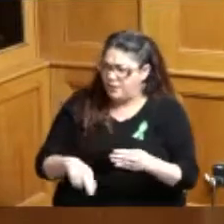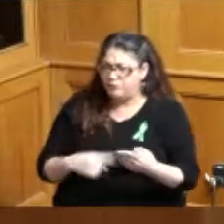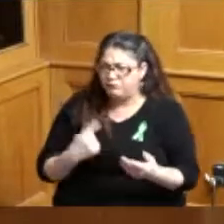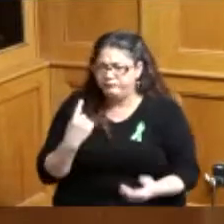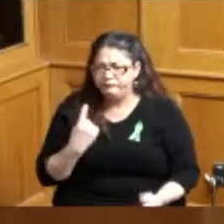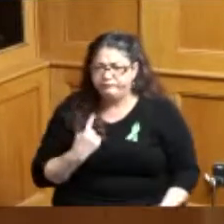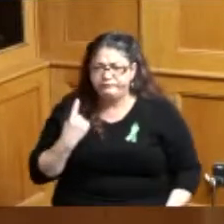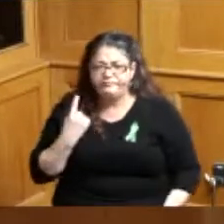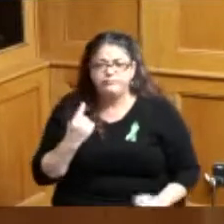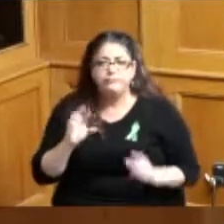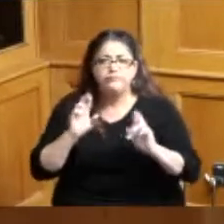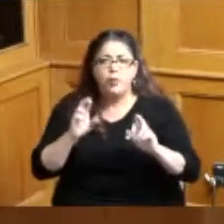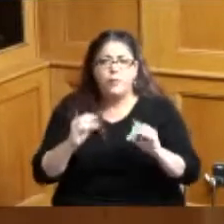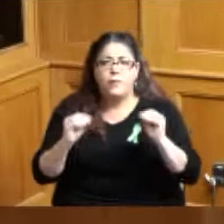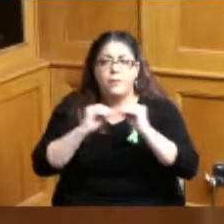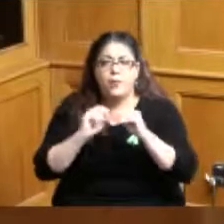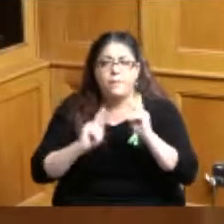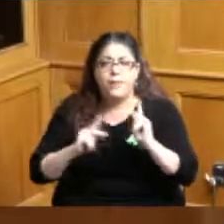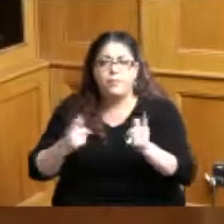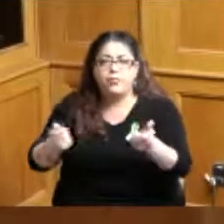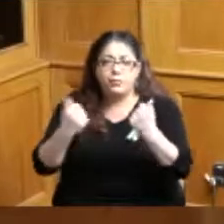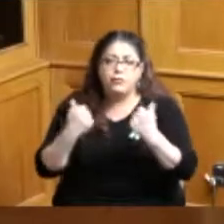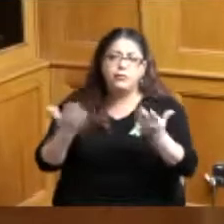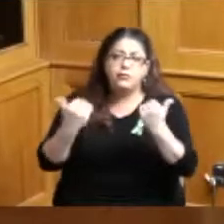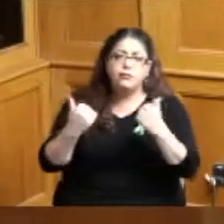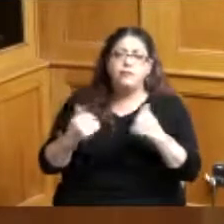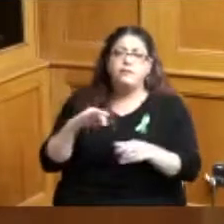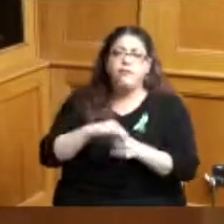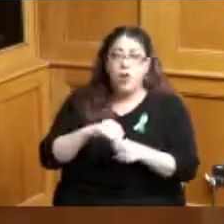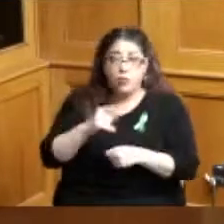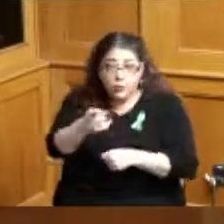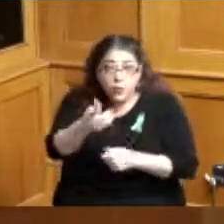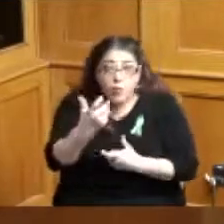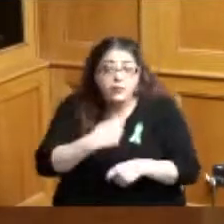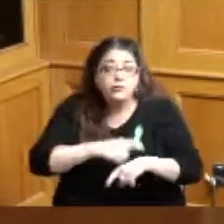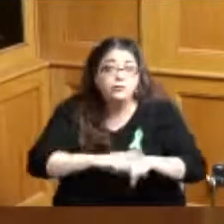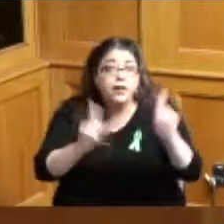will come out and vote the next time because if you want to make a difference your vote does count